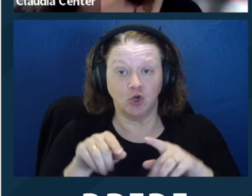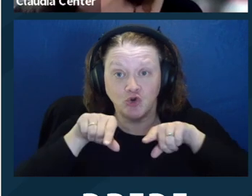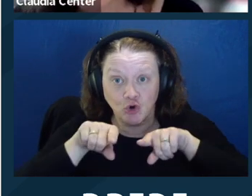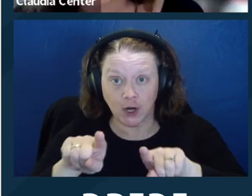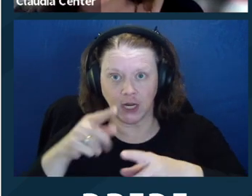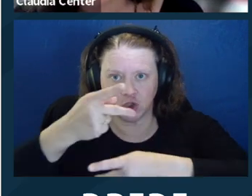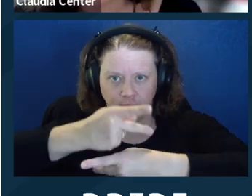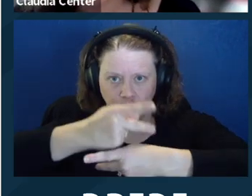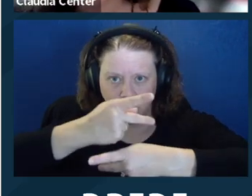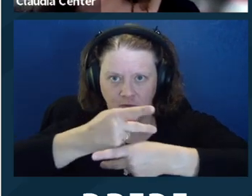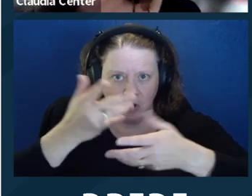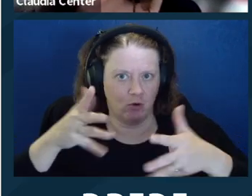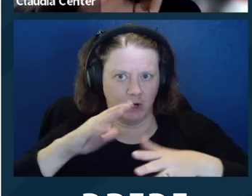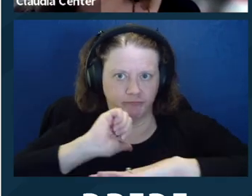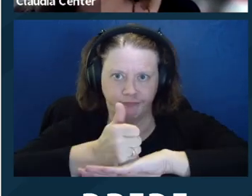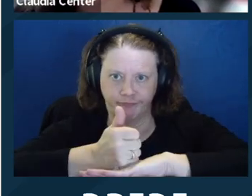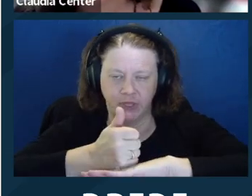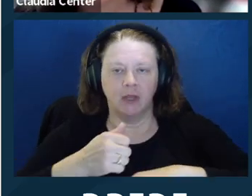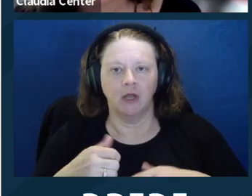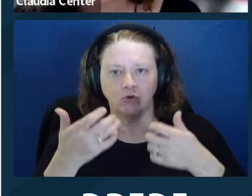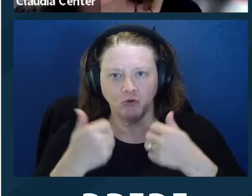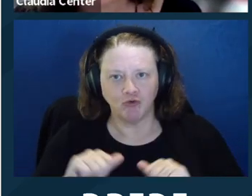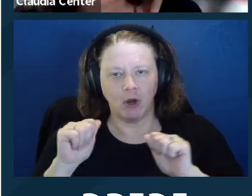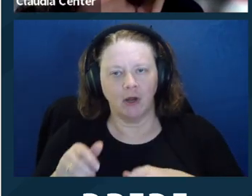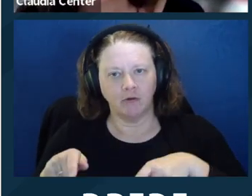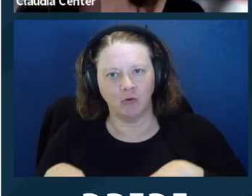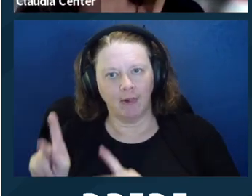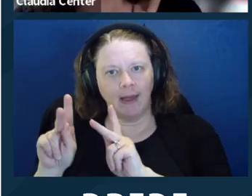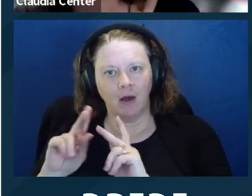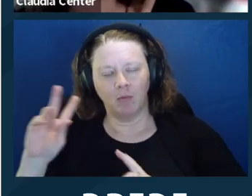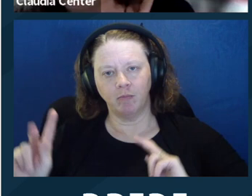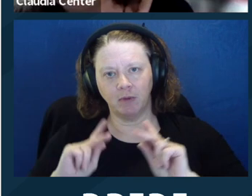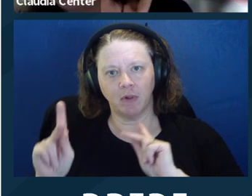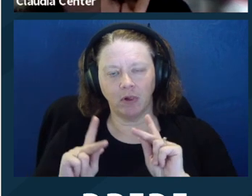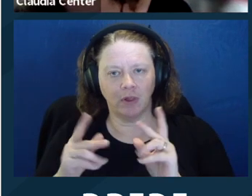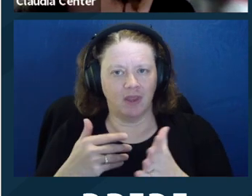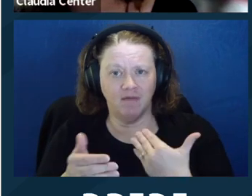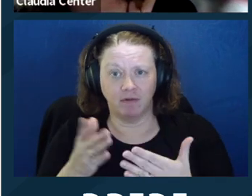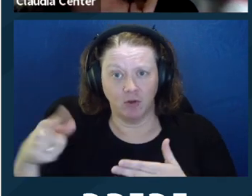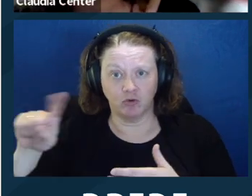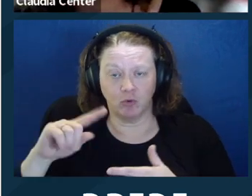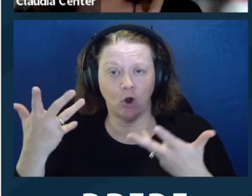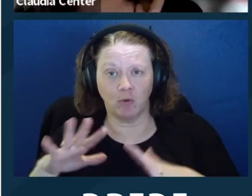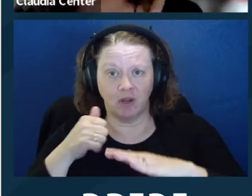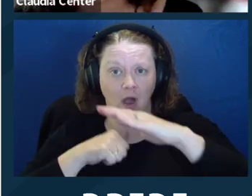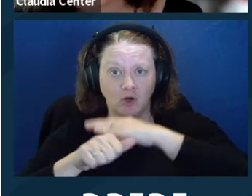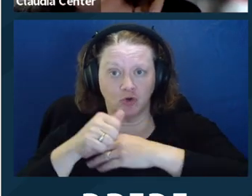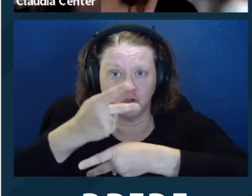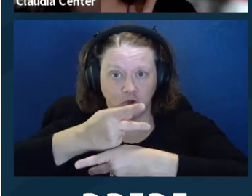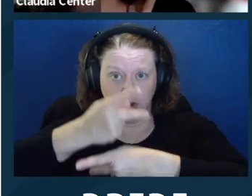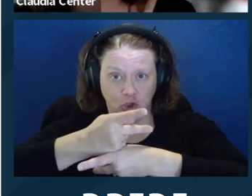also talks about using supported decisionmaking even within conservatorship to try to allow